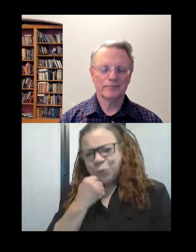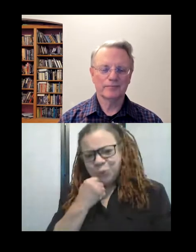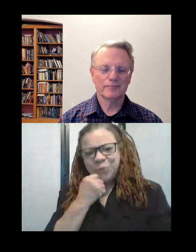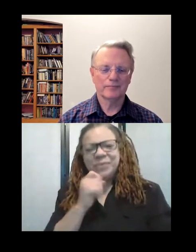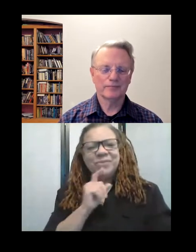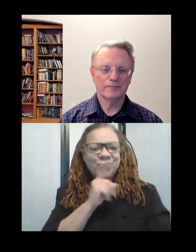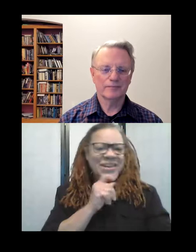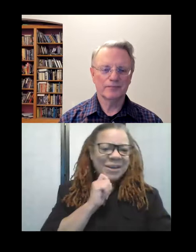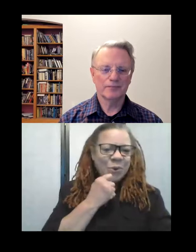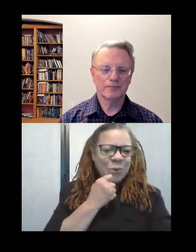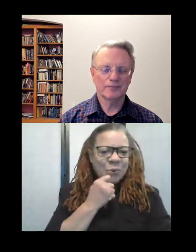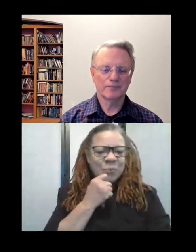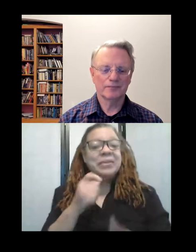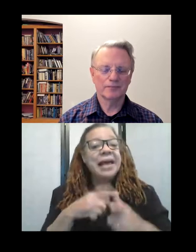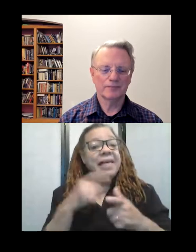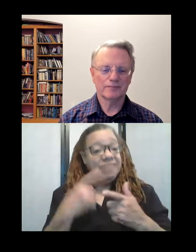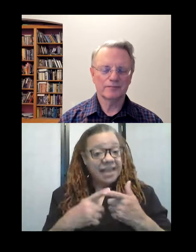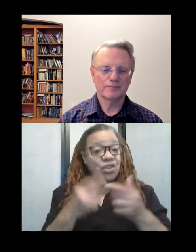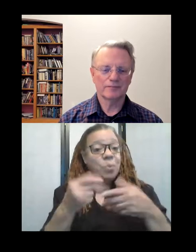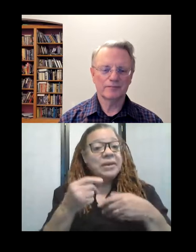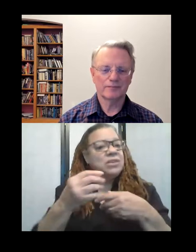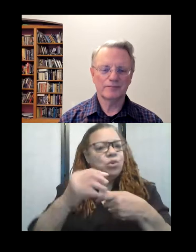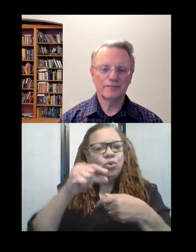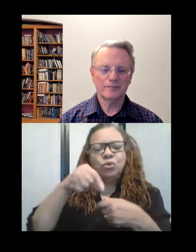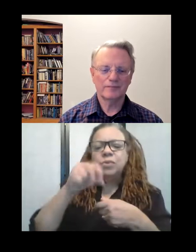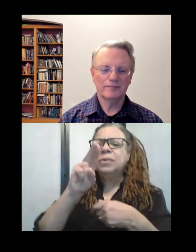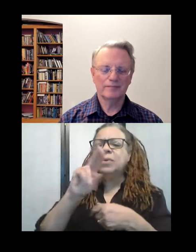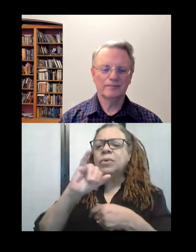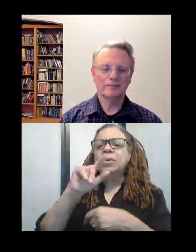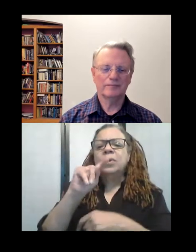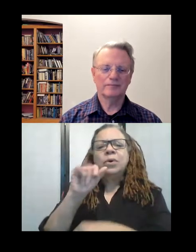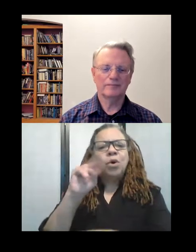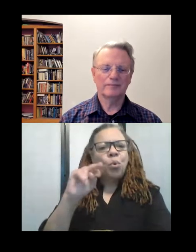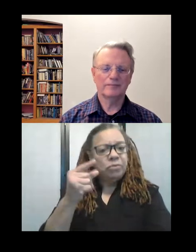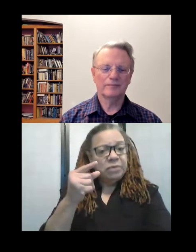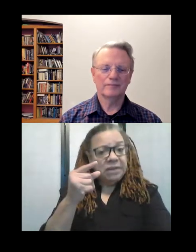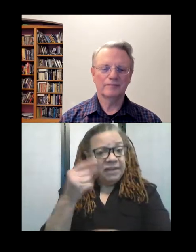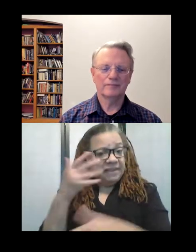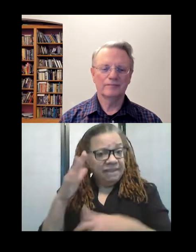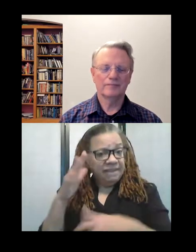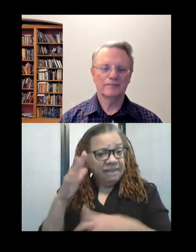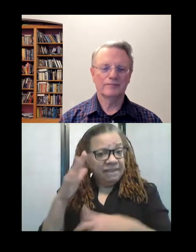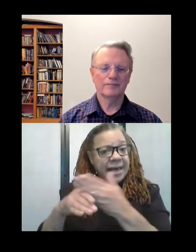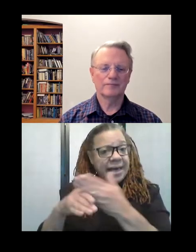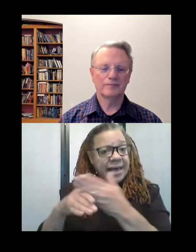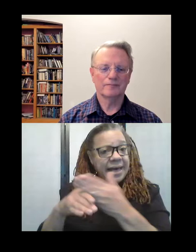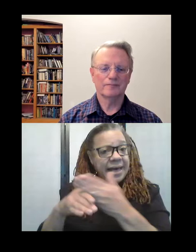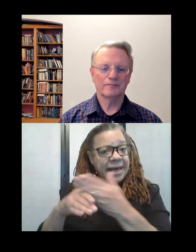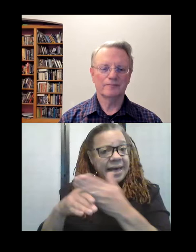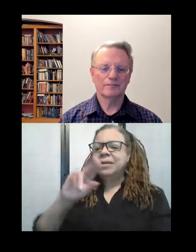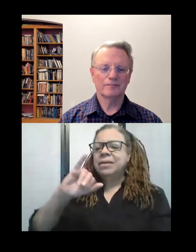from there, you eventually went to quilting. Tell me, did you ever do hand quilting? Because there seemed to be... my daughter did quilting, just a little bit,